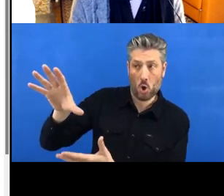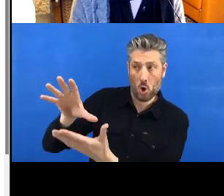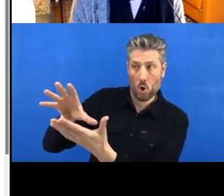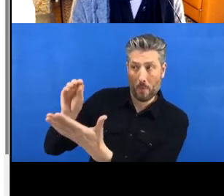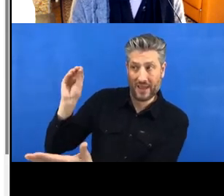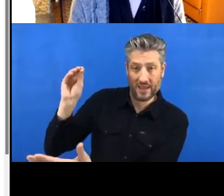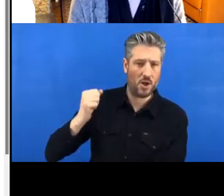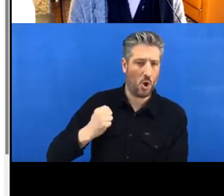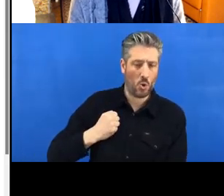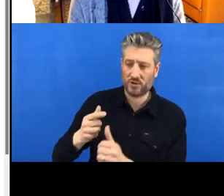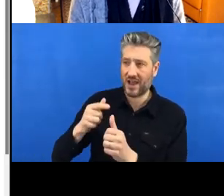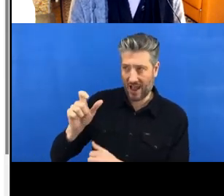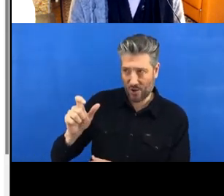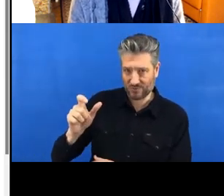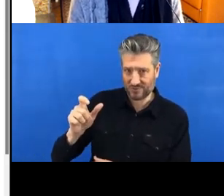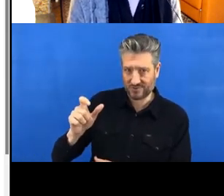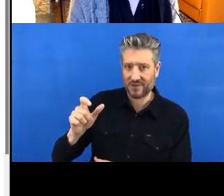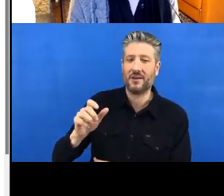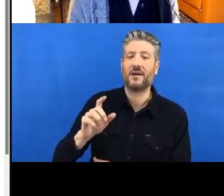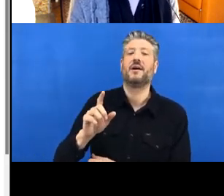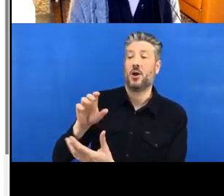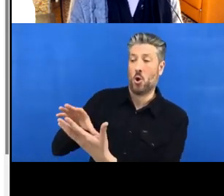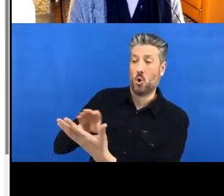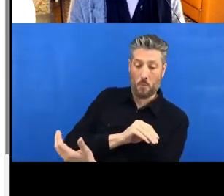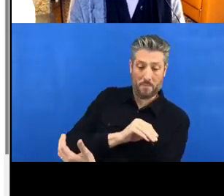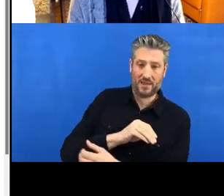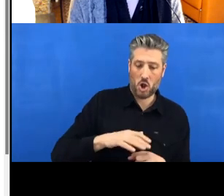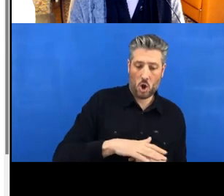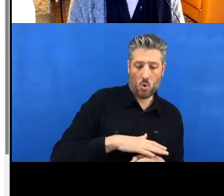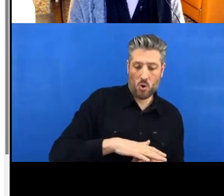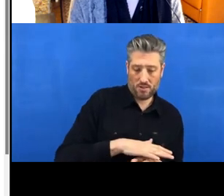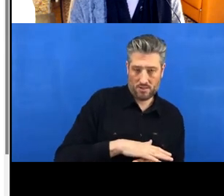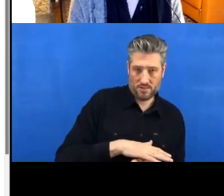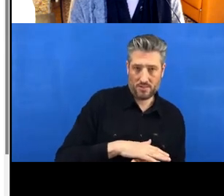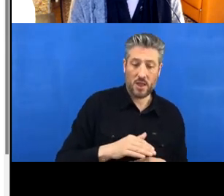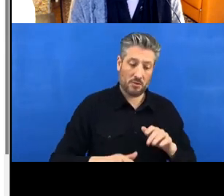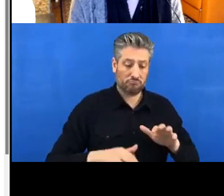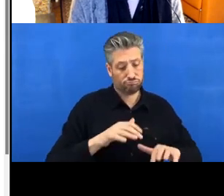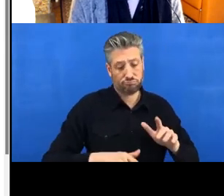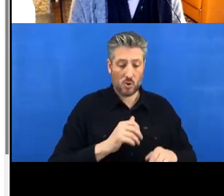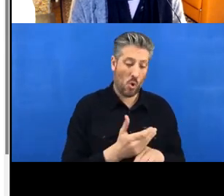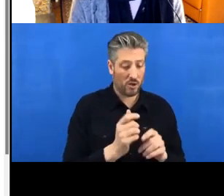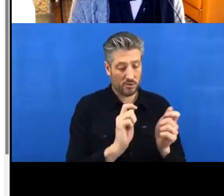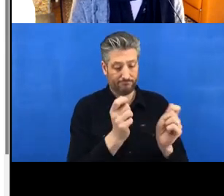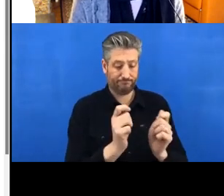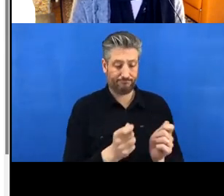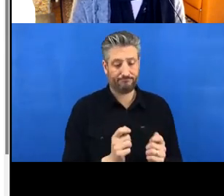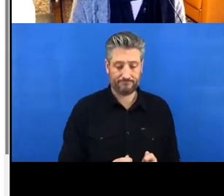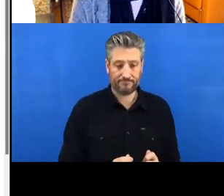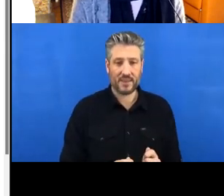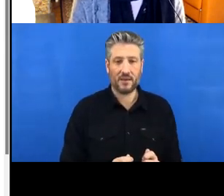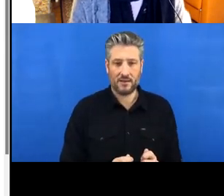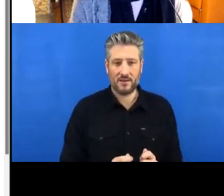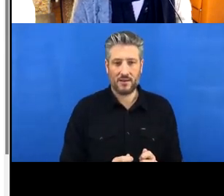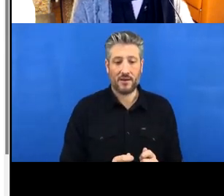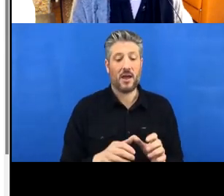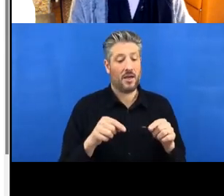And when you're done you'll push your changes back to your local- well, not local, your GitHub cloud.